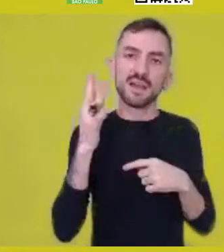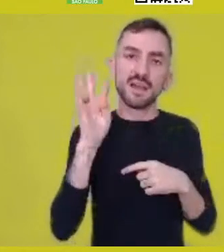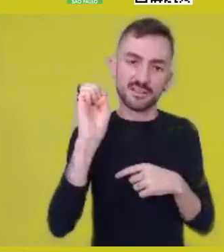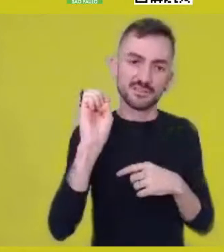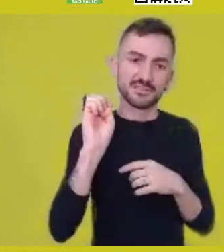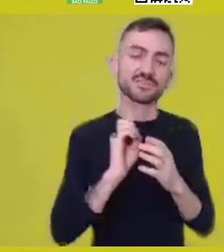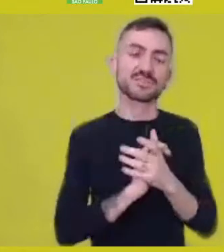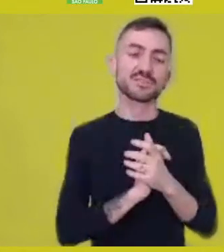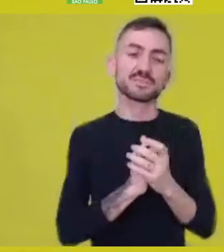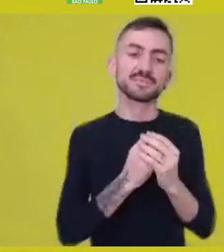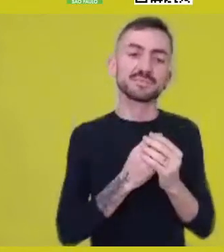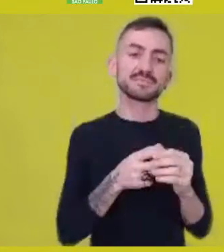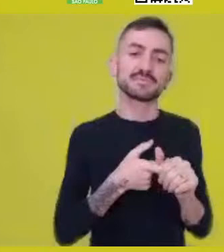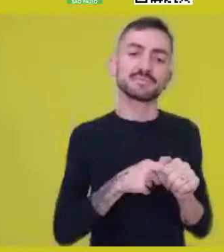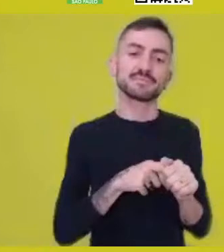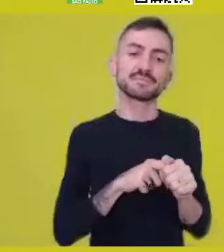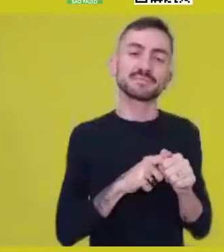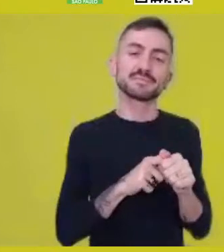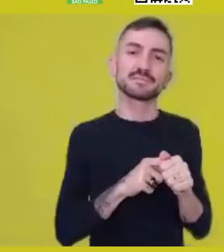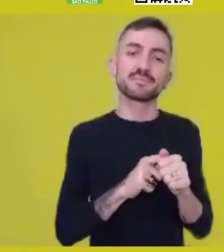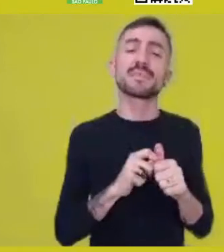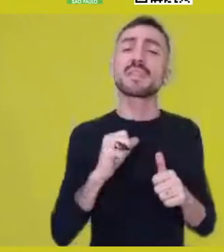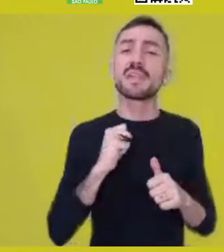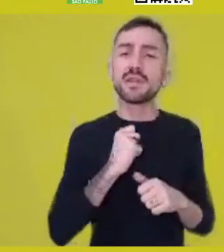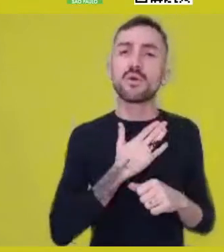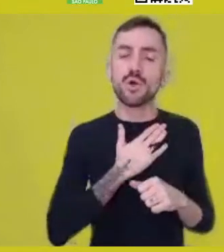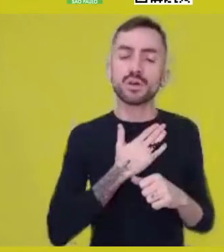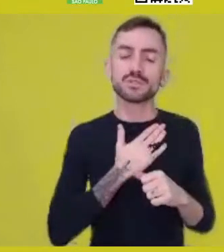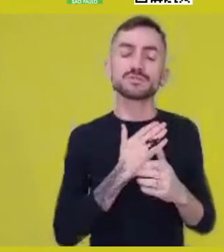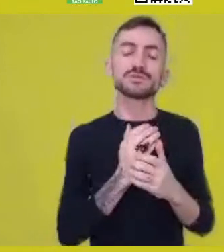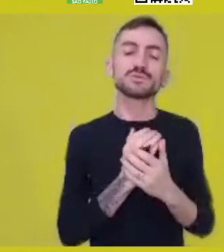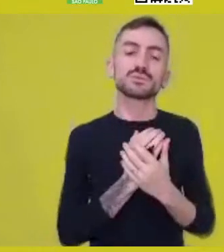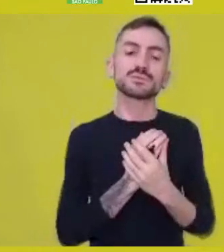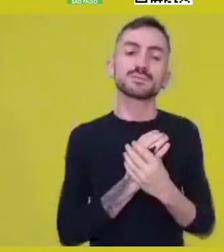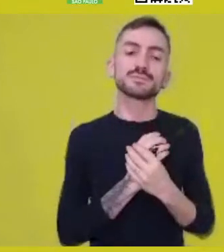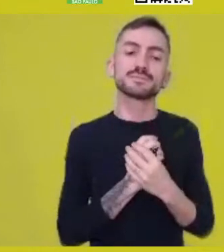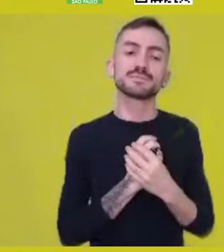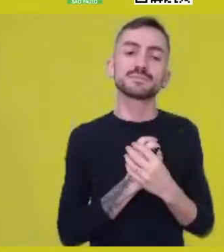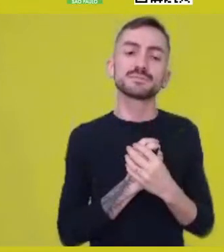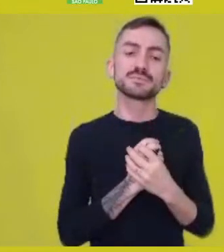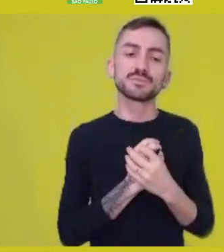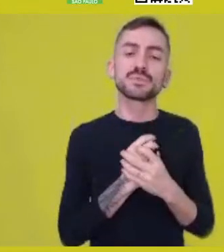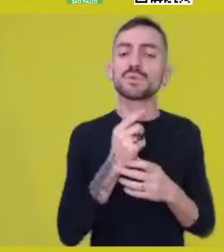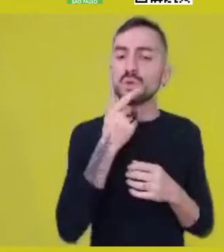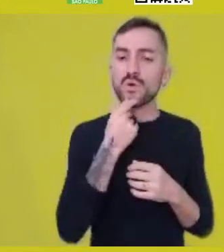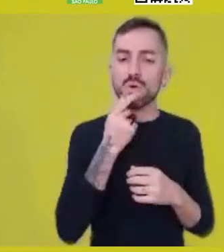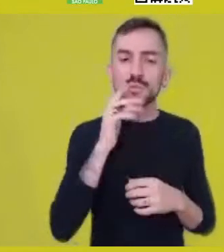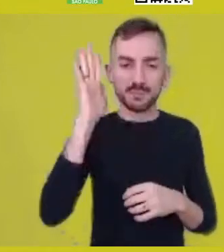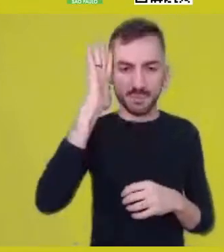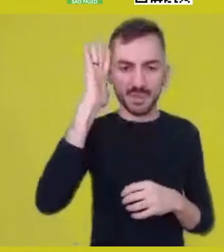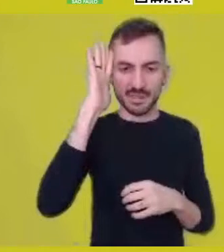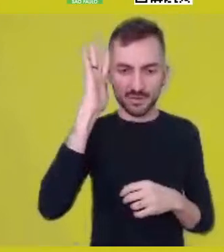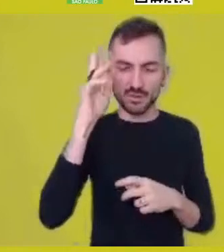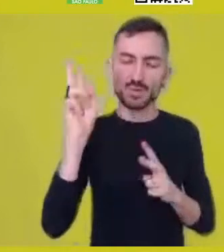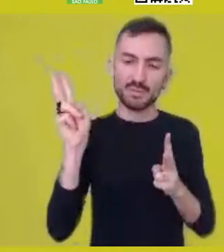And I like what this thinker with whom I’ve been talking for many years,